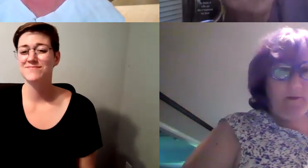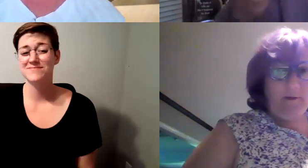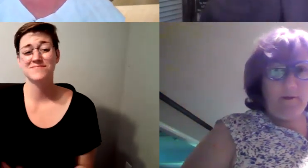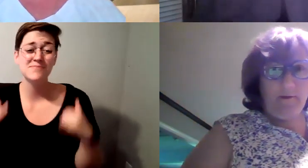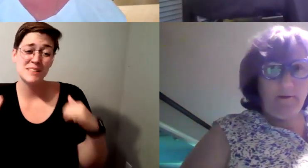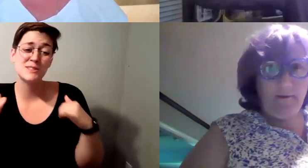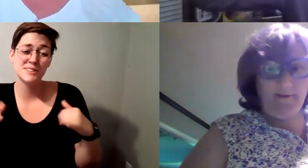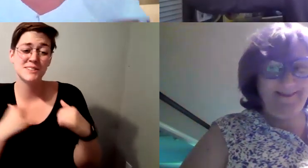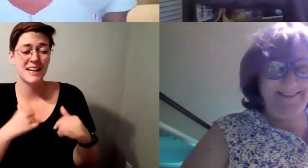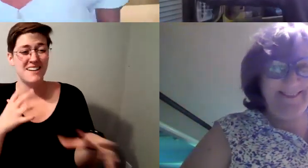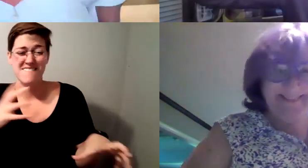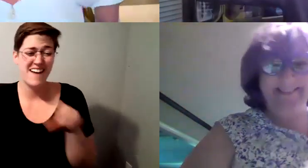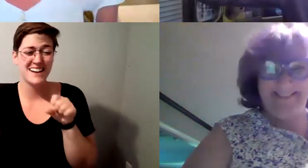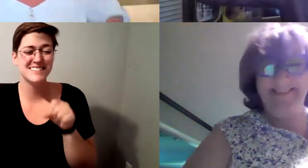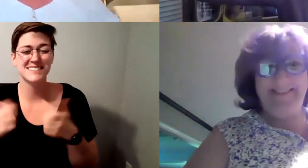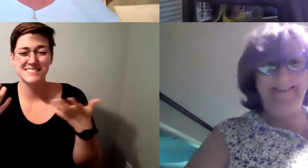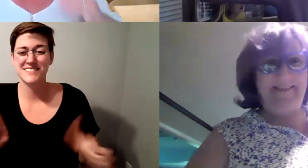D. Major Cohen: You know, sitting here thinking wow that was an hour.